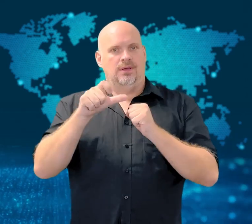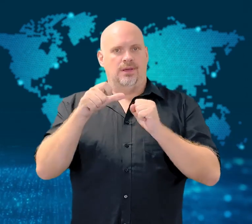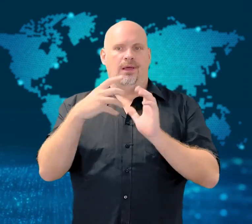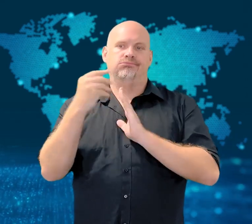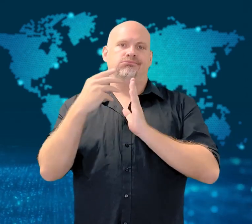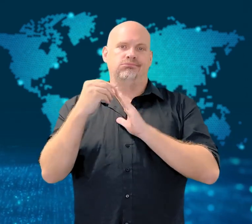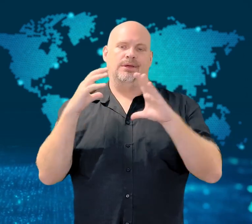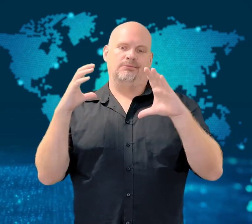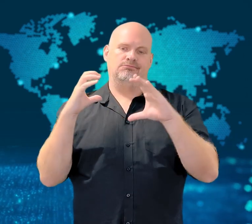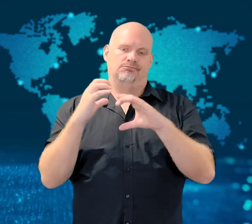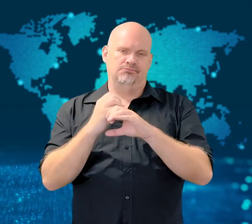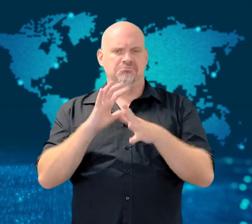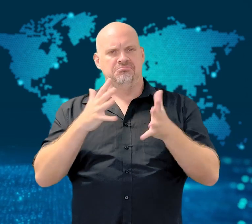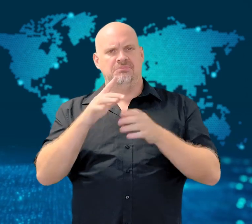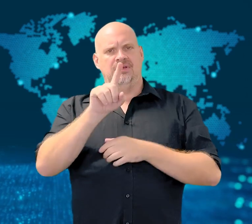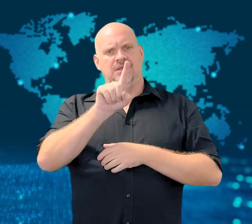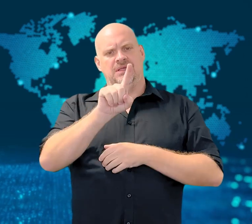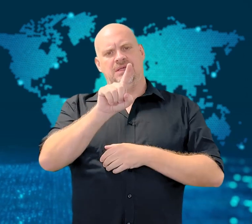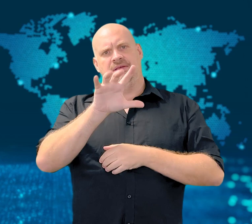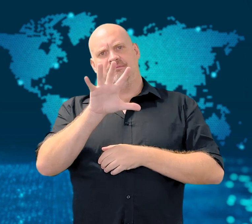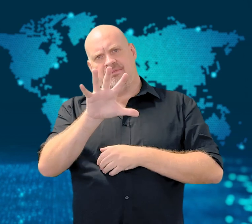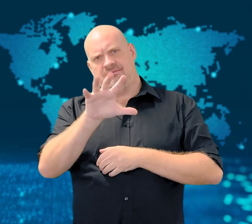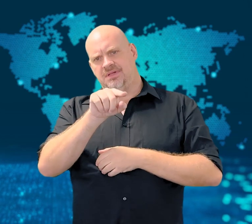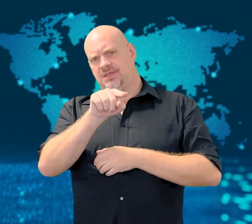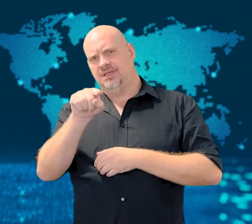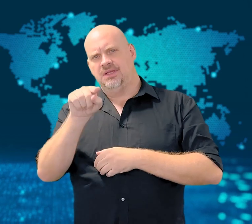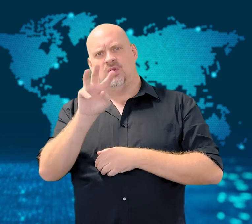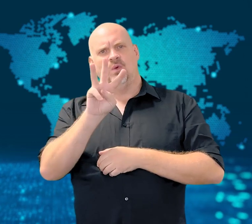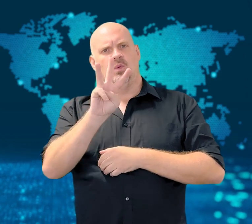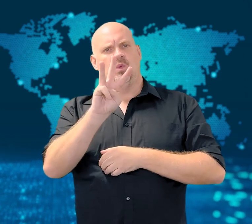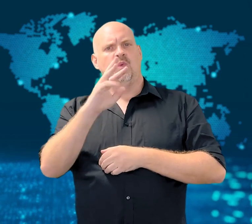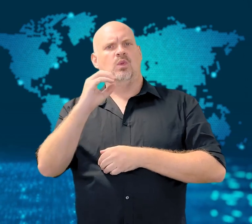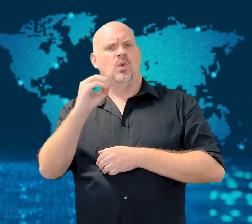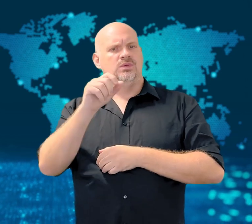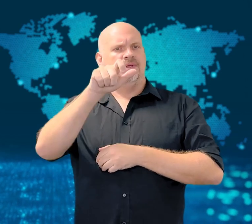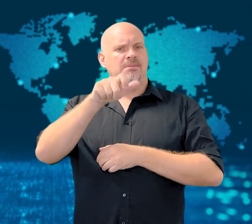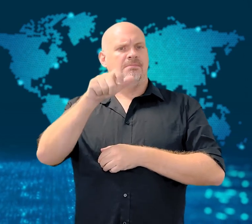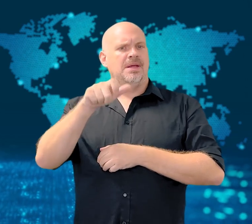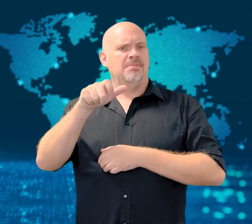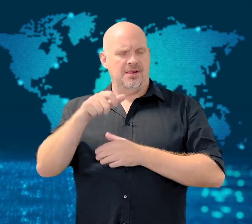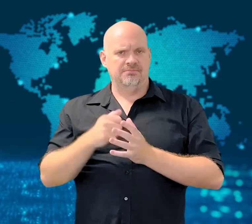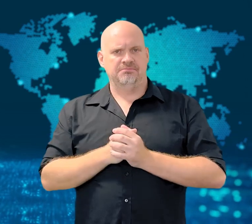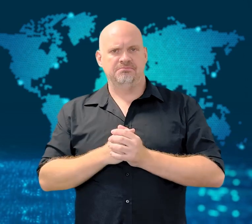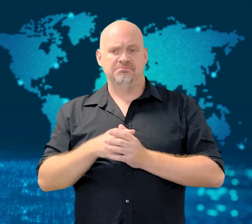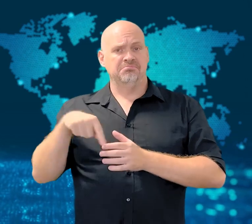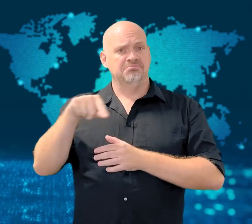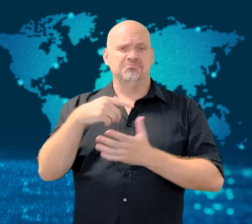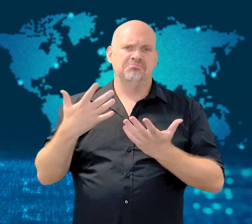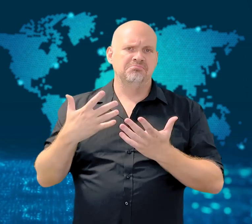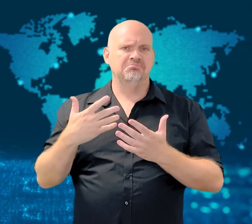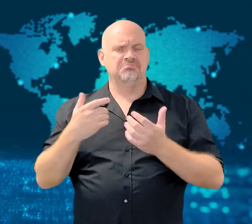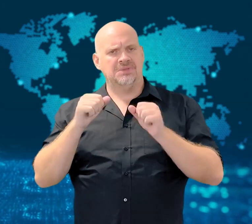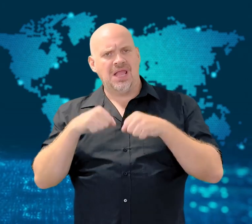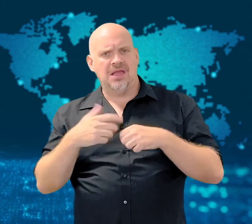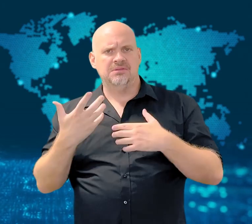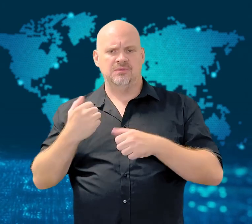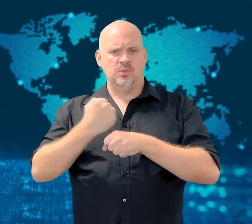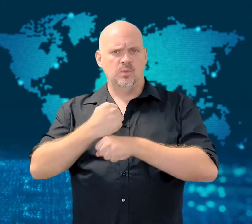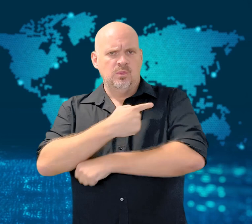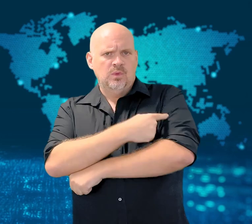Doctors, chefs, and field officers are among those who stay at the station year round.